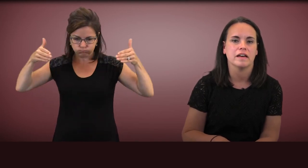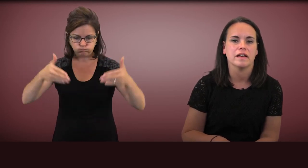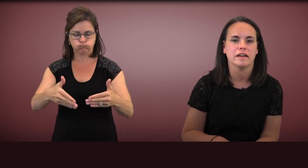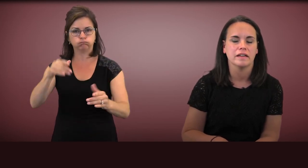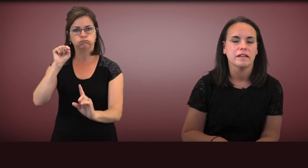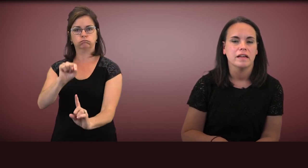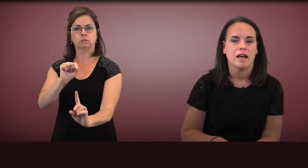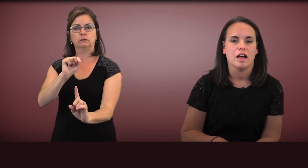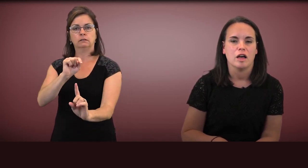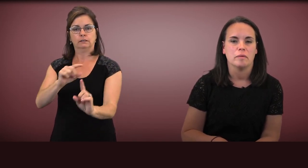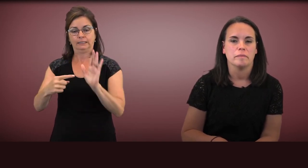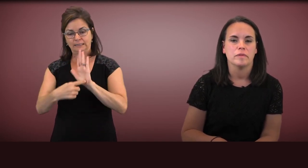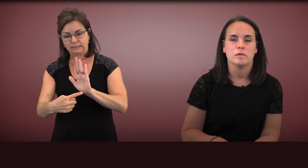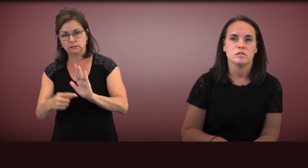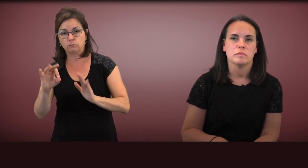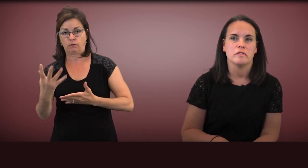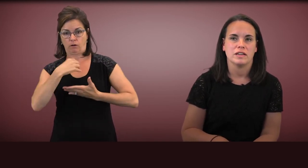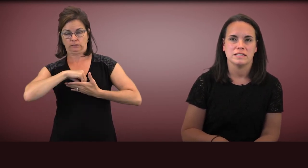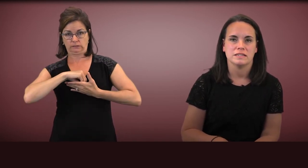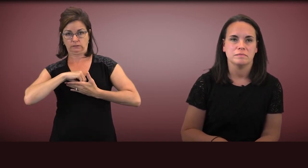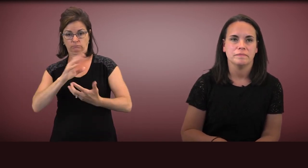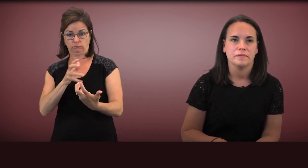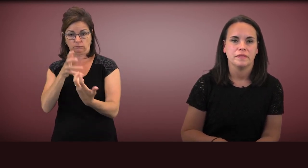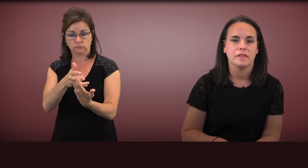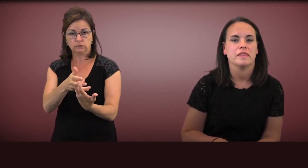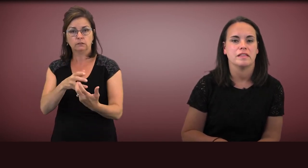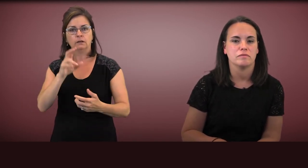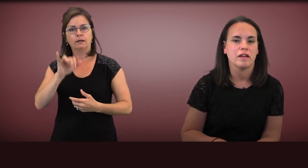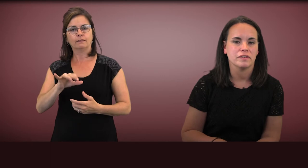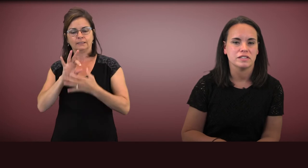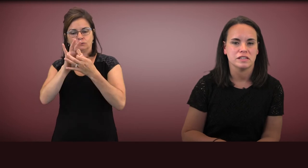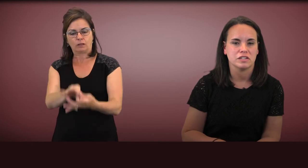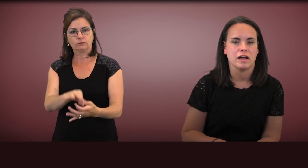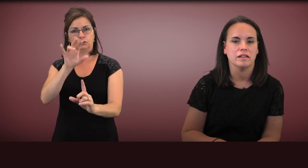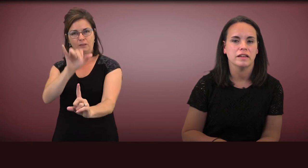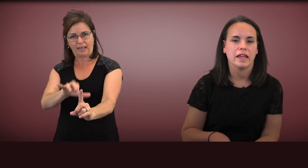the symptom of autism that's relevant to the child